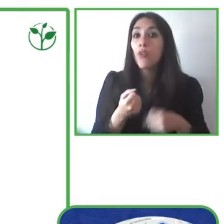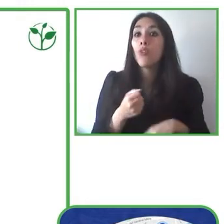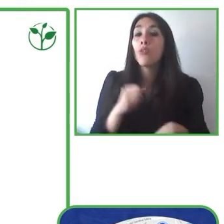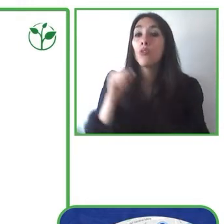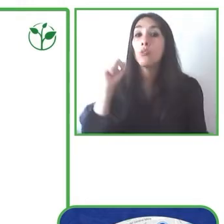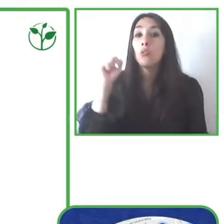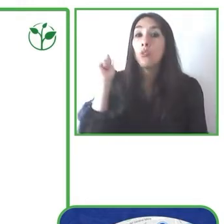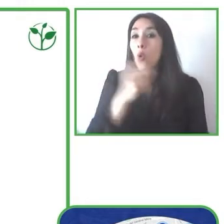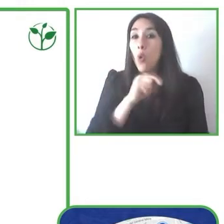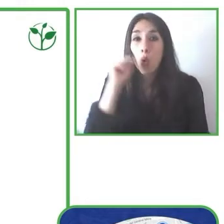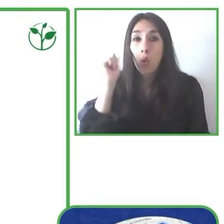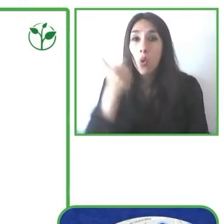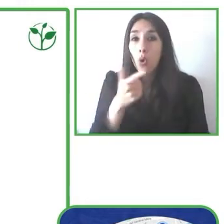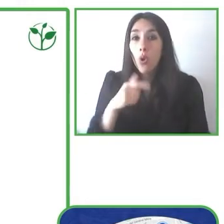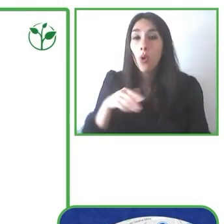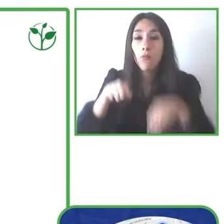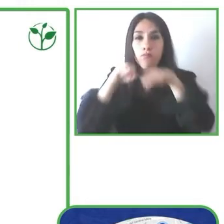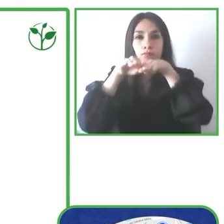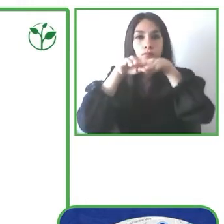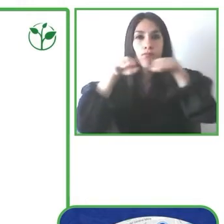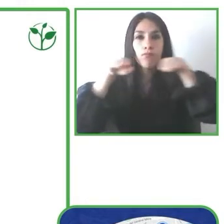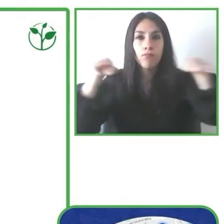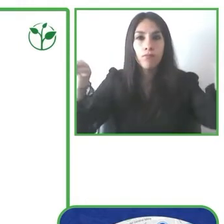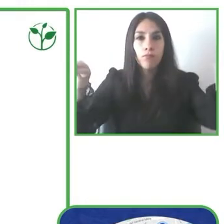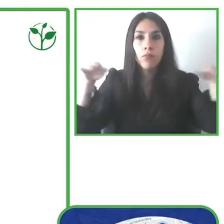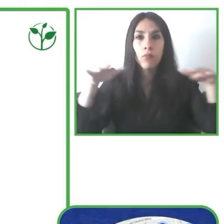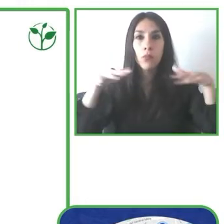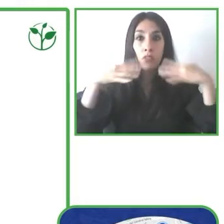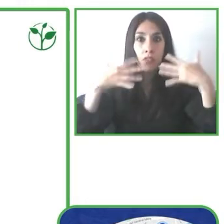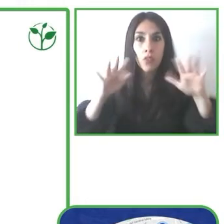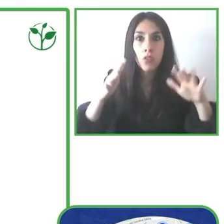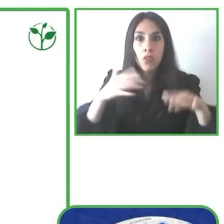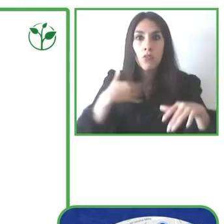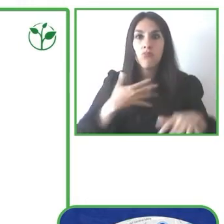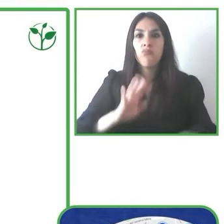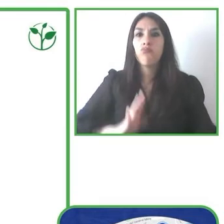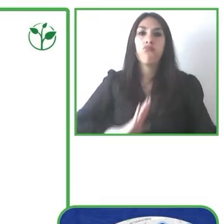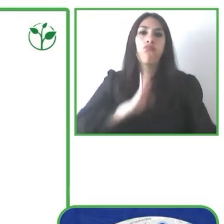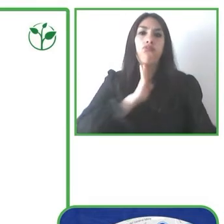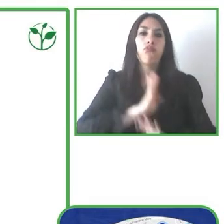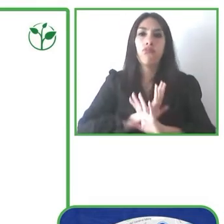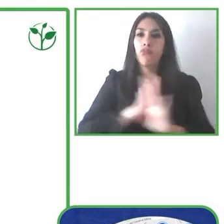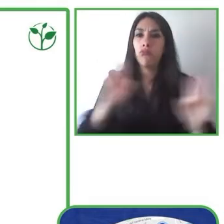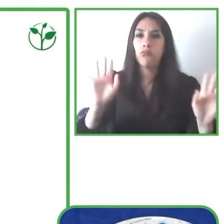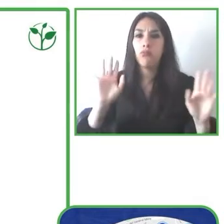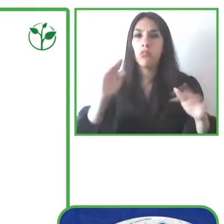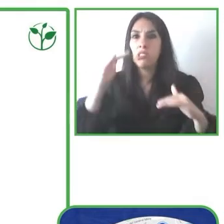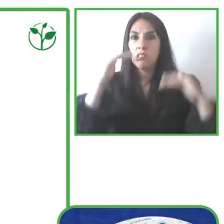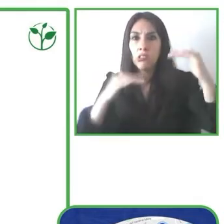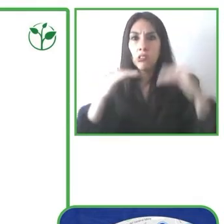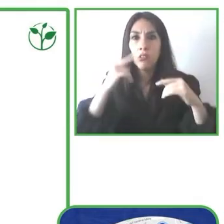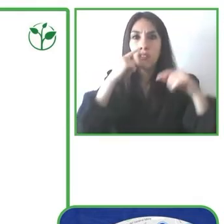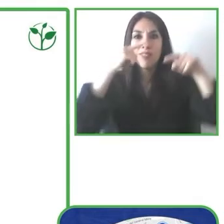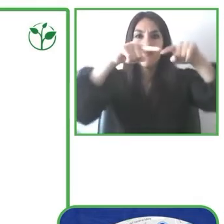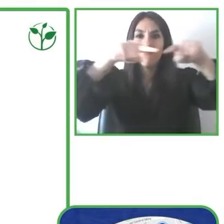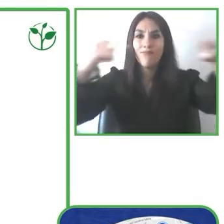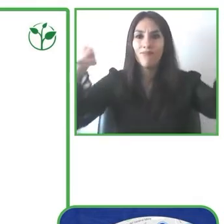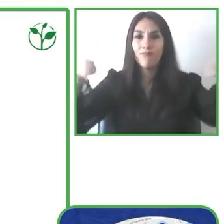even if we find out the information, we find that the spot is actually full do can we figure out where the other spots are available. So